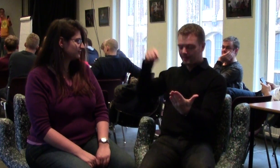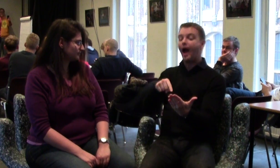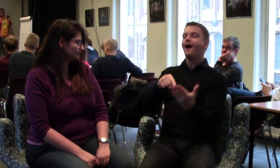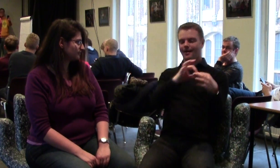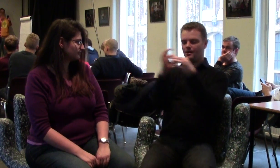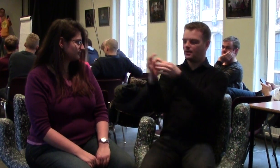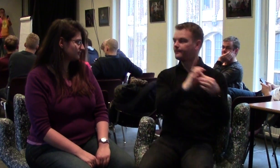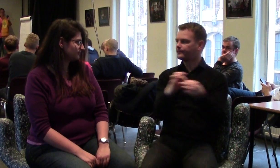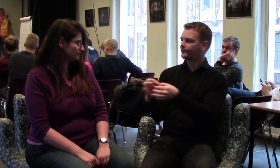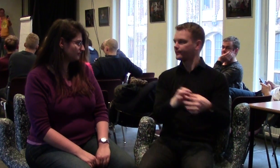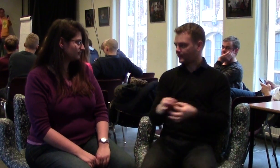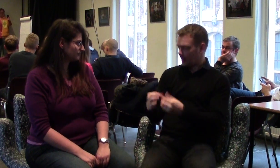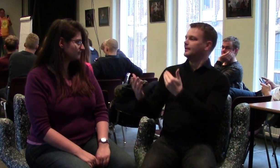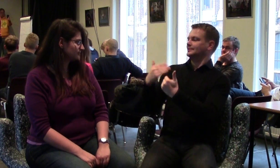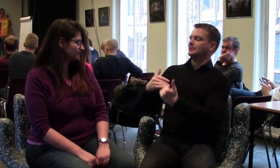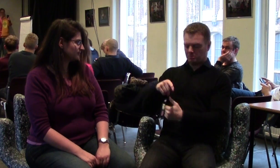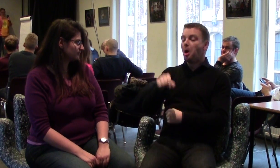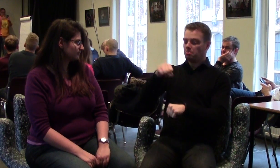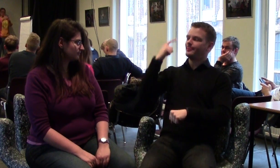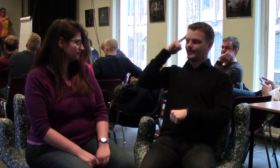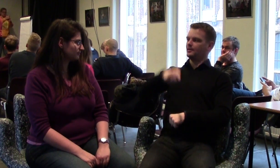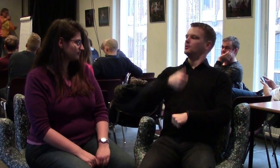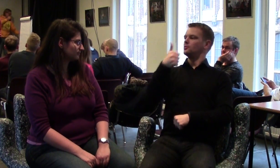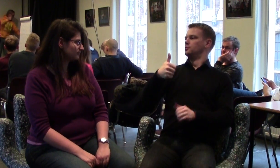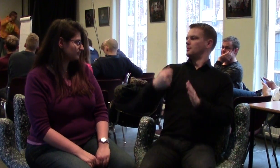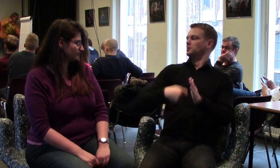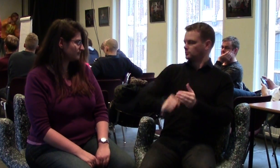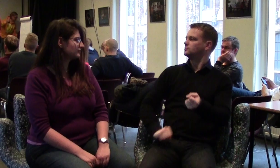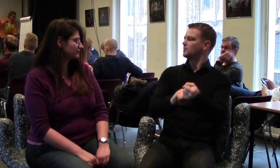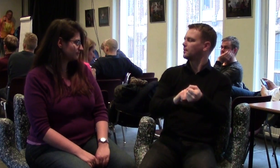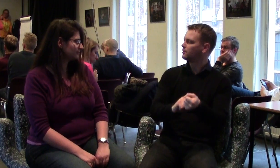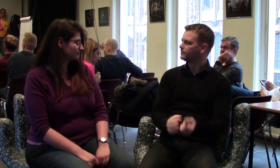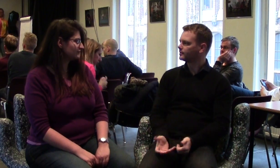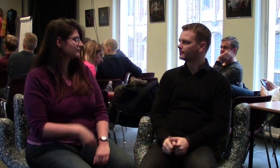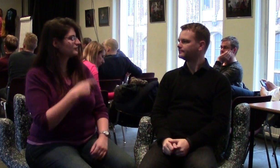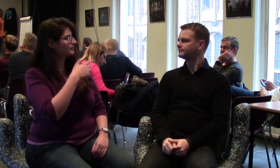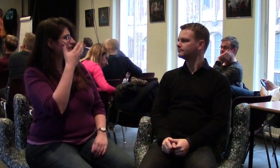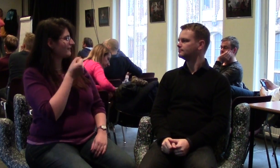Once it is clear then support can be gained from the hearing community as it will be viewed as a good project.